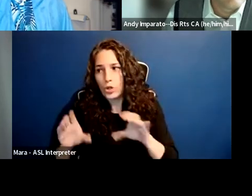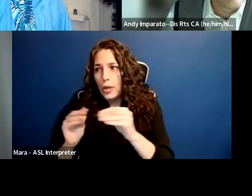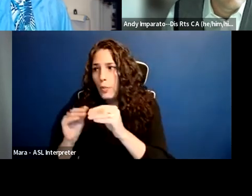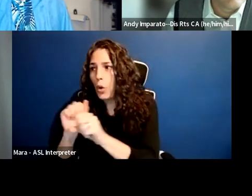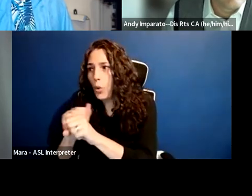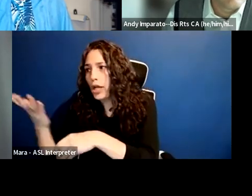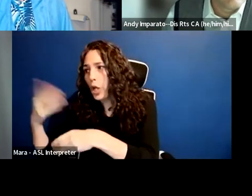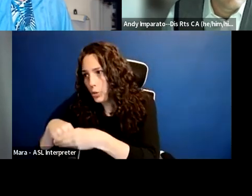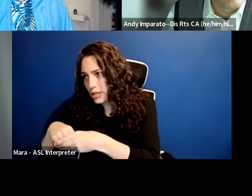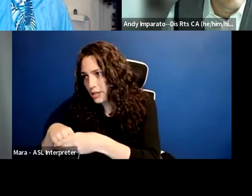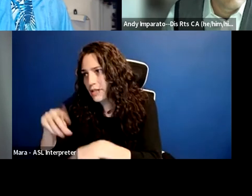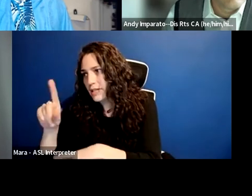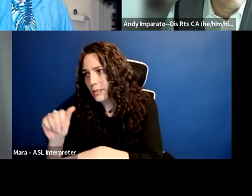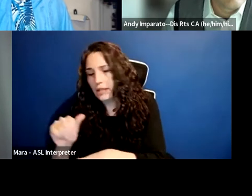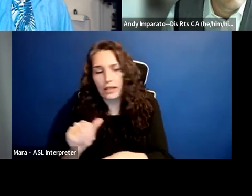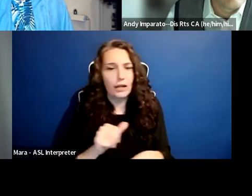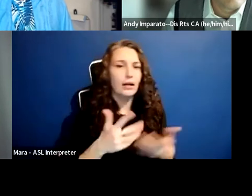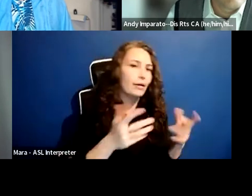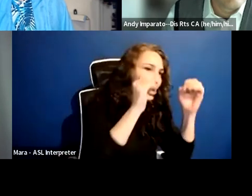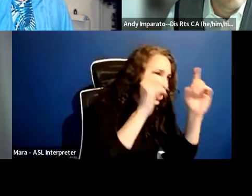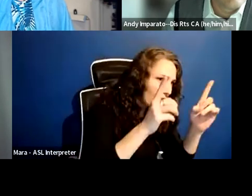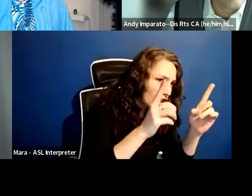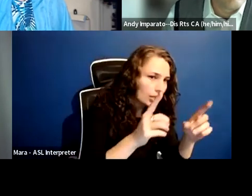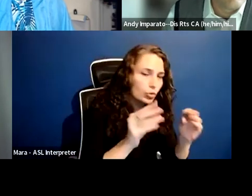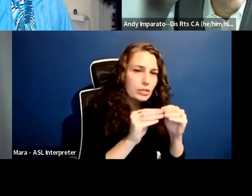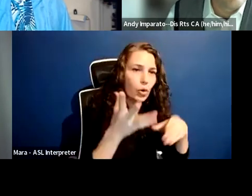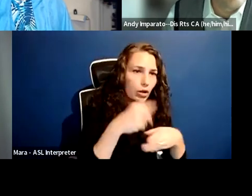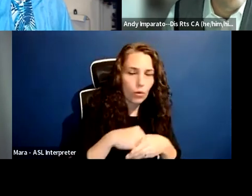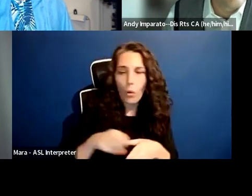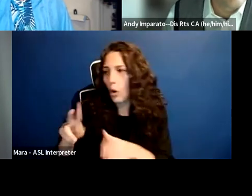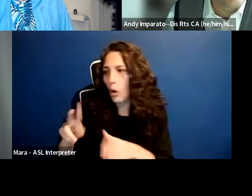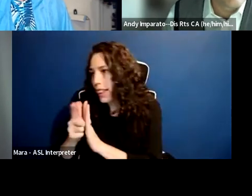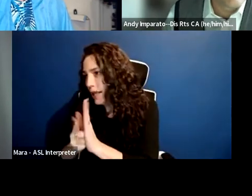which is inclusive, or are dealing in legal rights issues looking at inclusion.